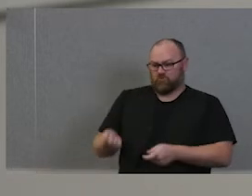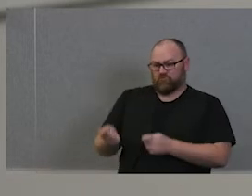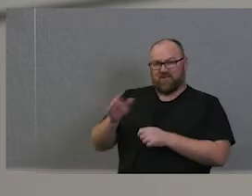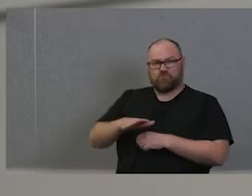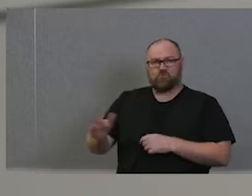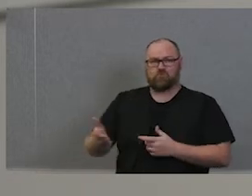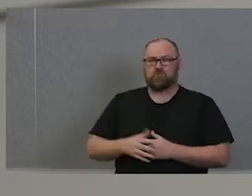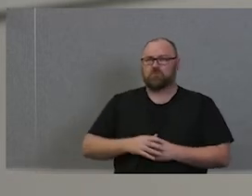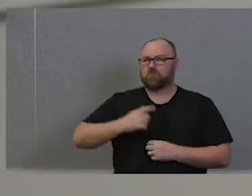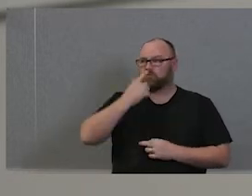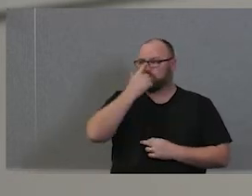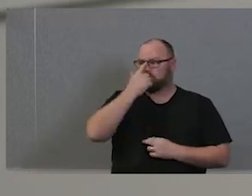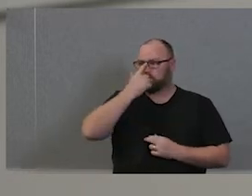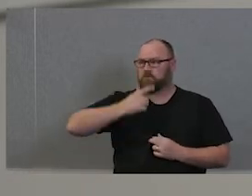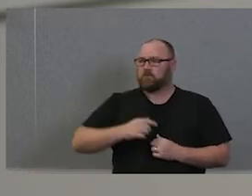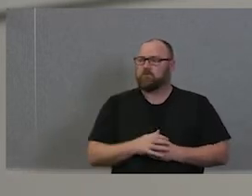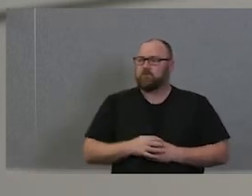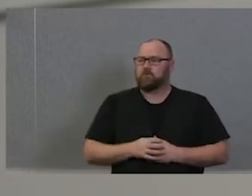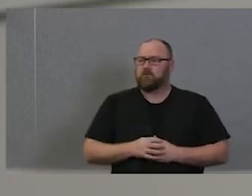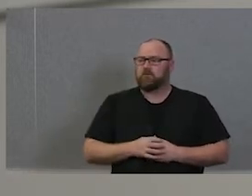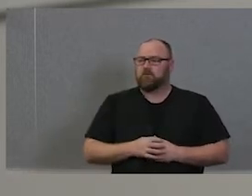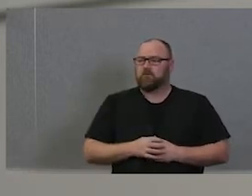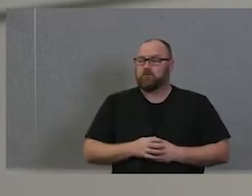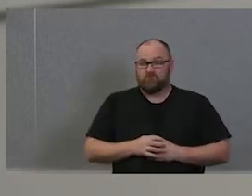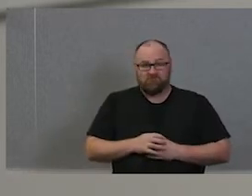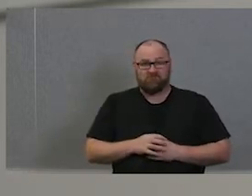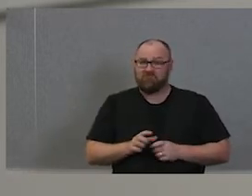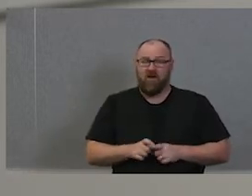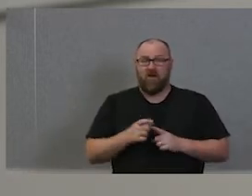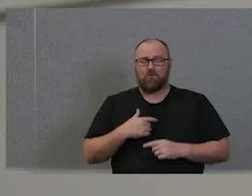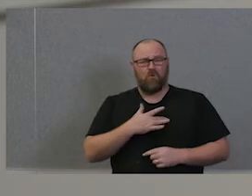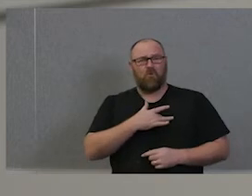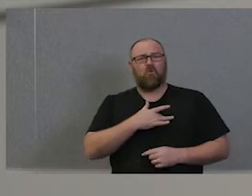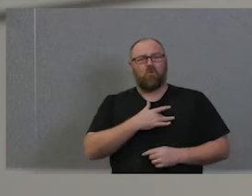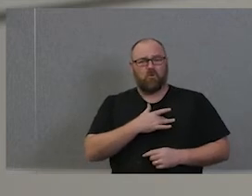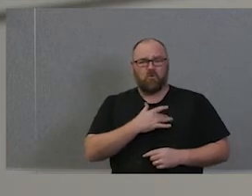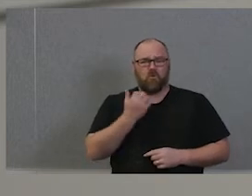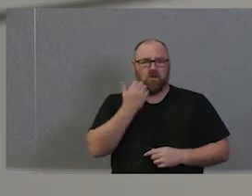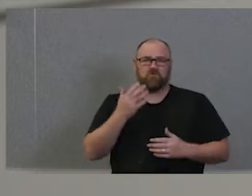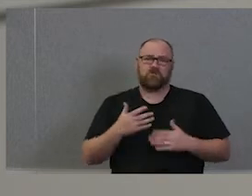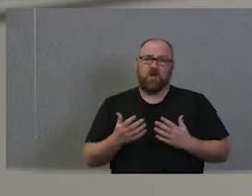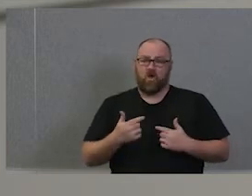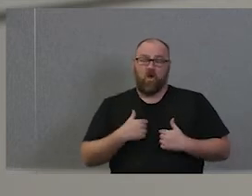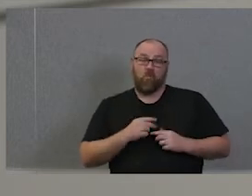it's really hard because there's those pains come every day. I watch my Aboriginal sisters and brothers get